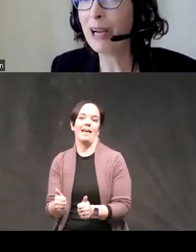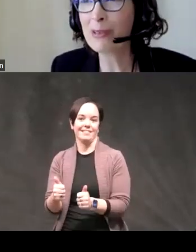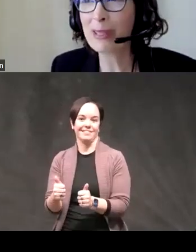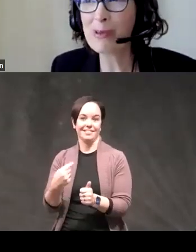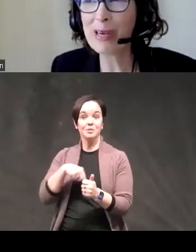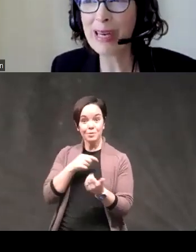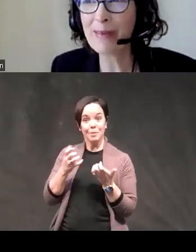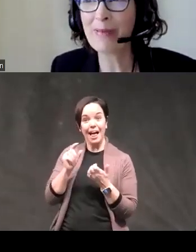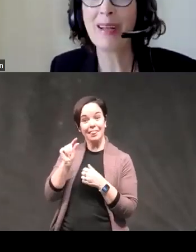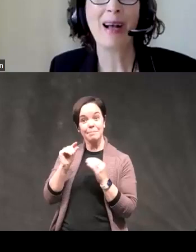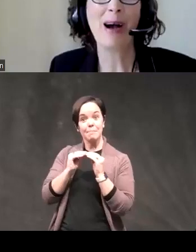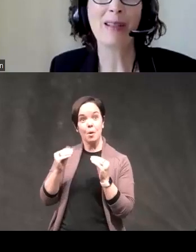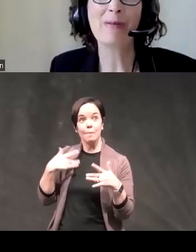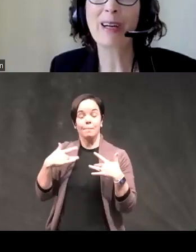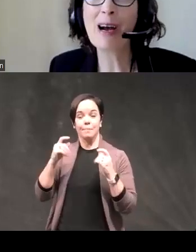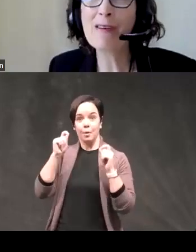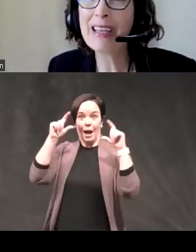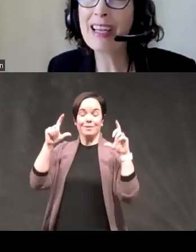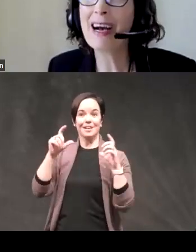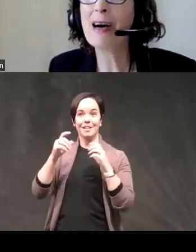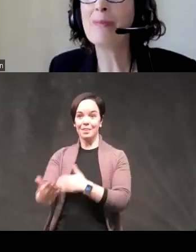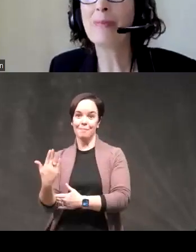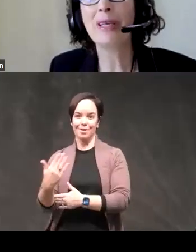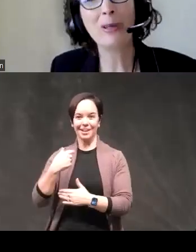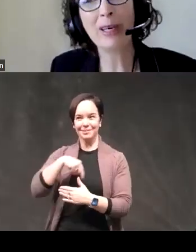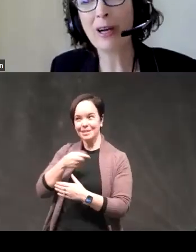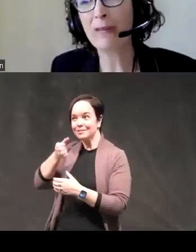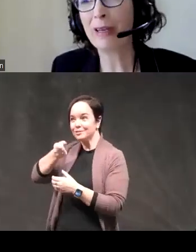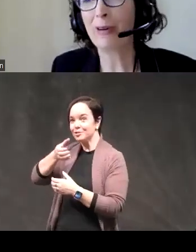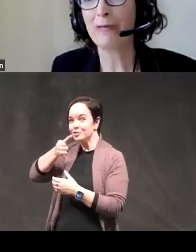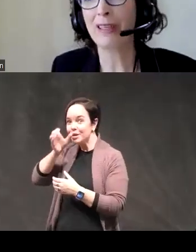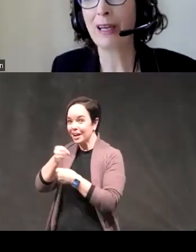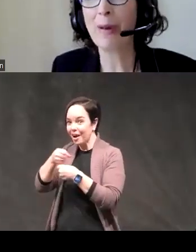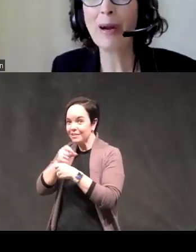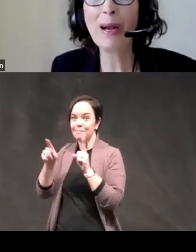arousal in the morning a little more coffee um but too much coffee we're falling apart